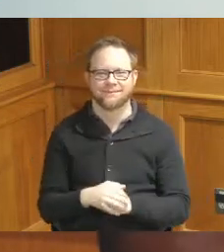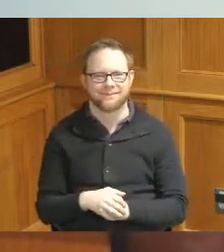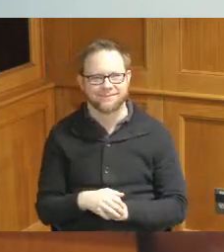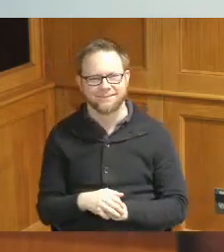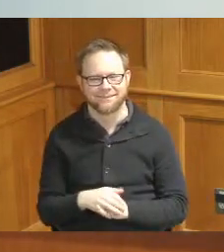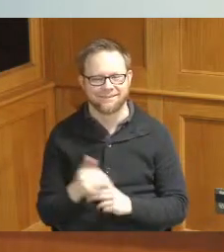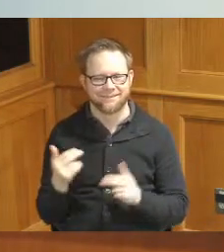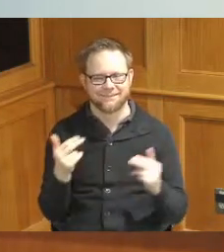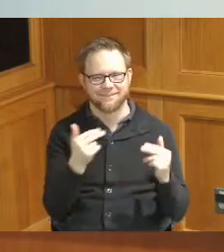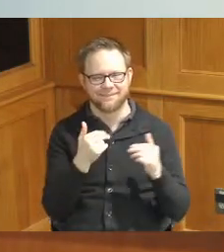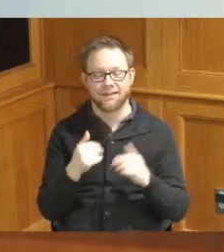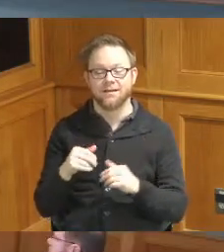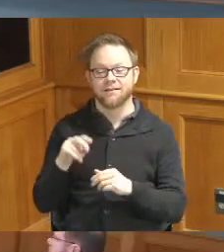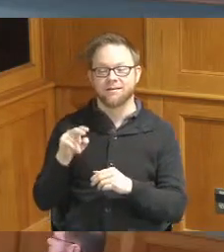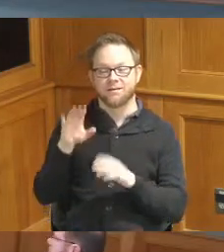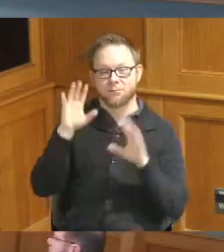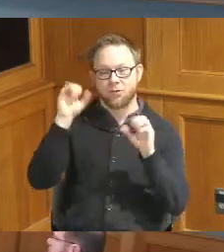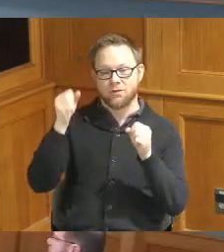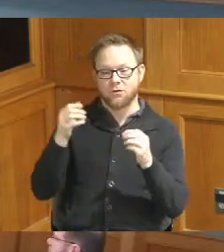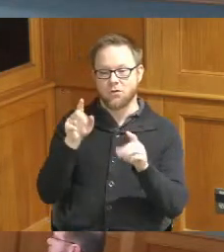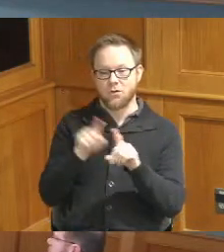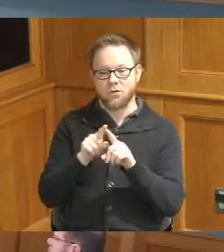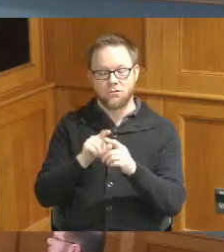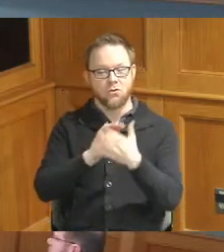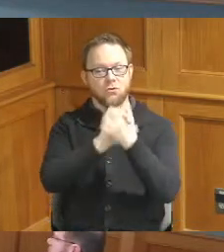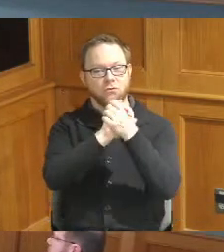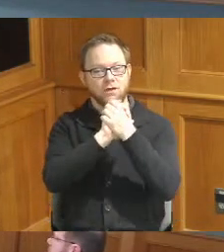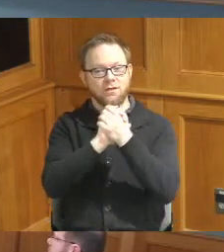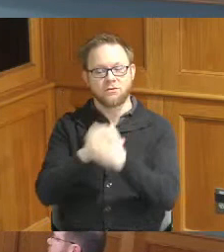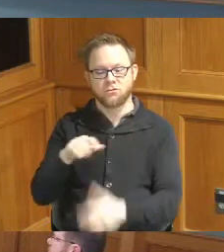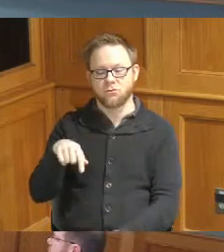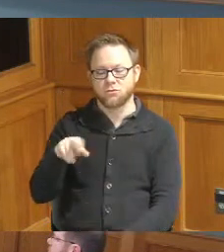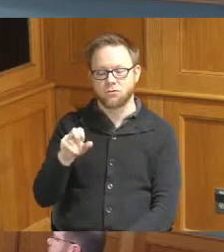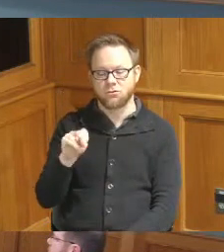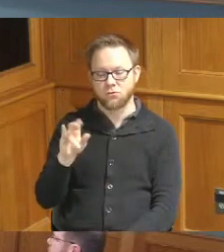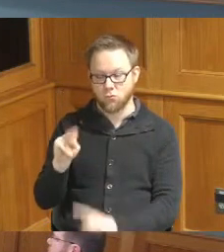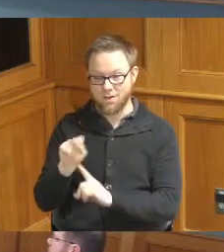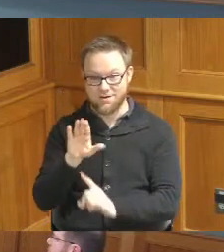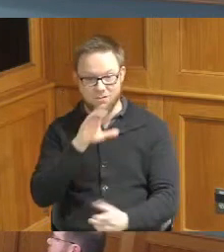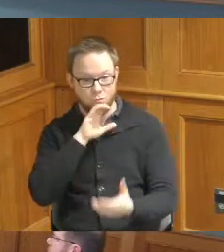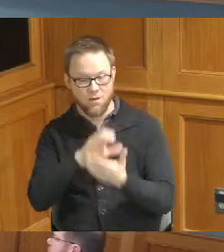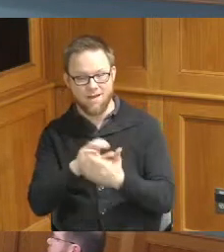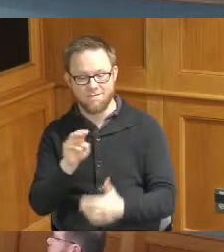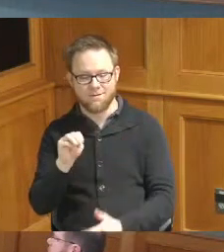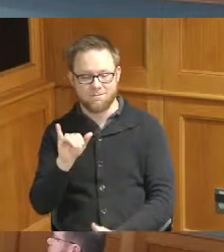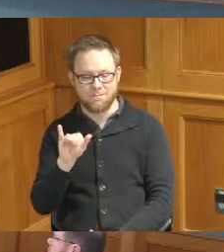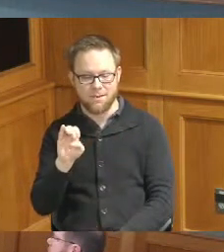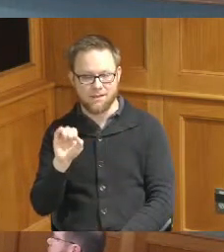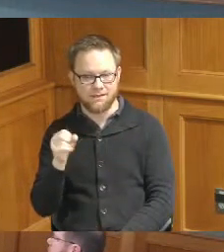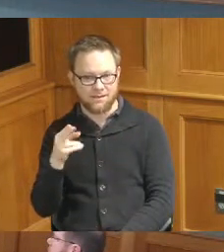I also want to acknowledge congratulations to Quentin and his wife Maisha they are expecting